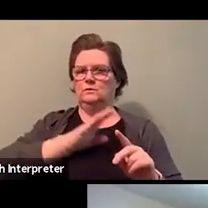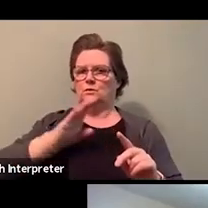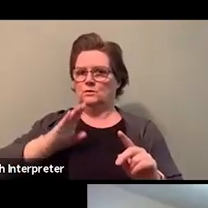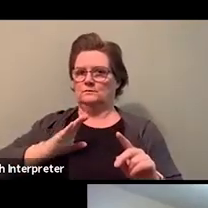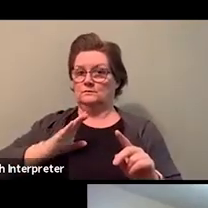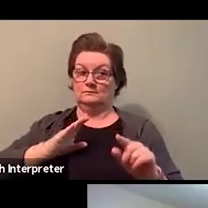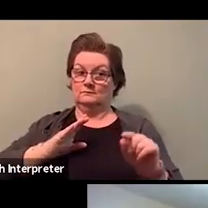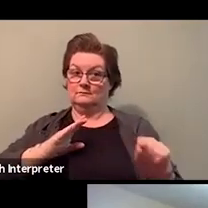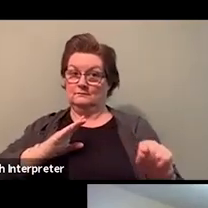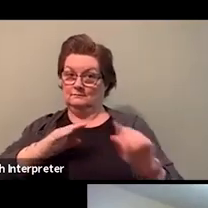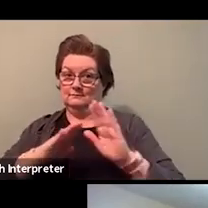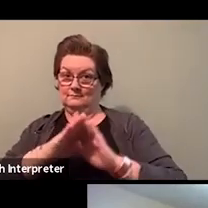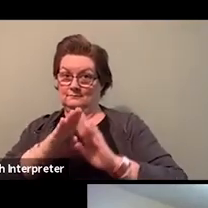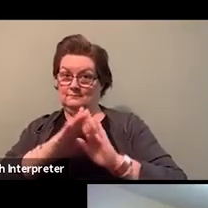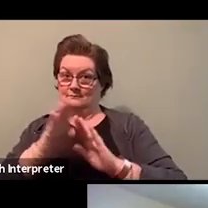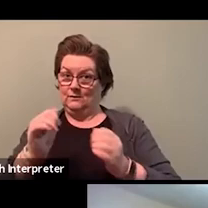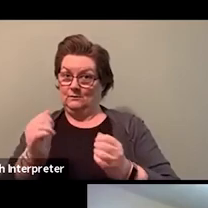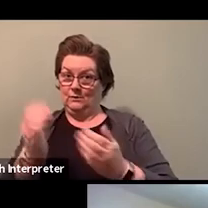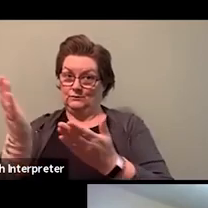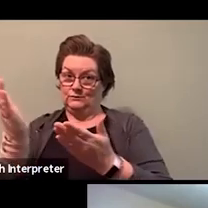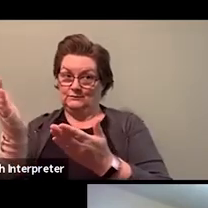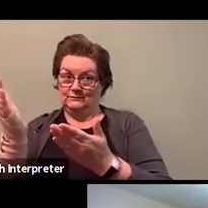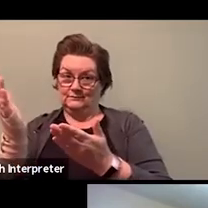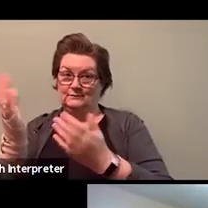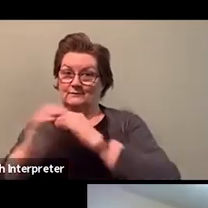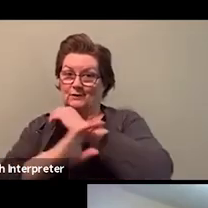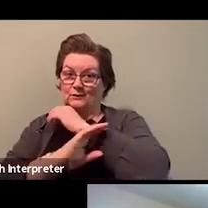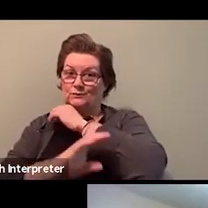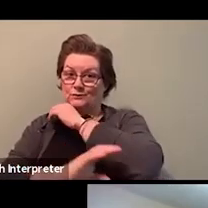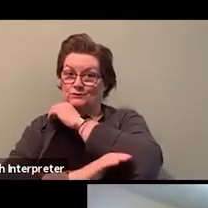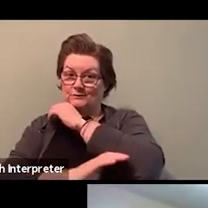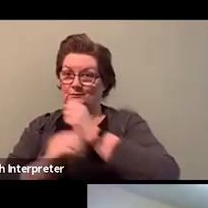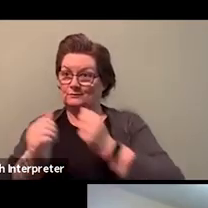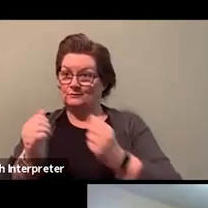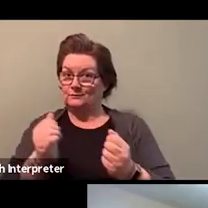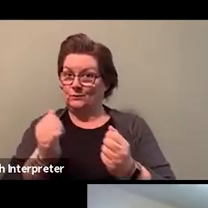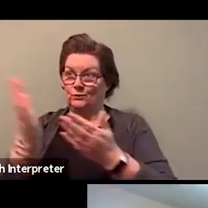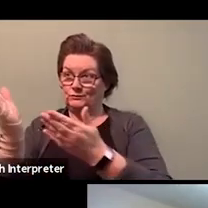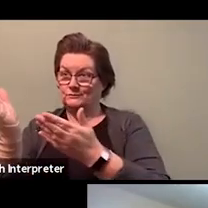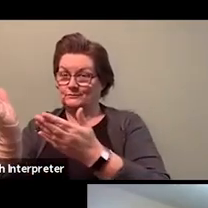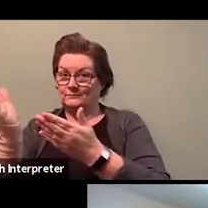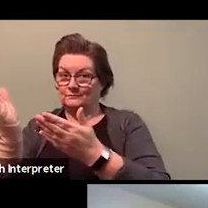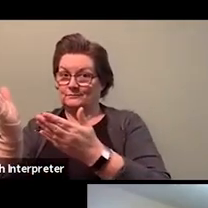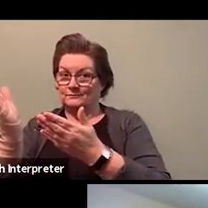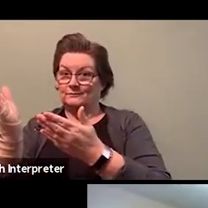So they would see themselves reflected. It took years, years.